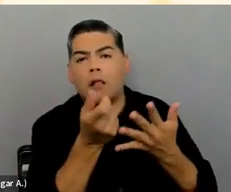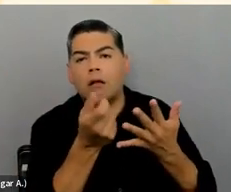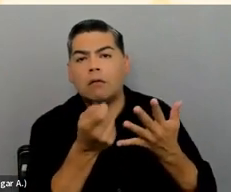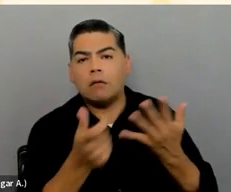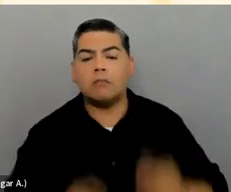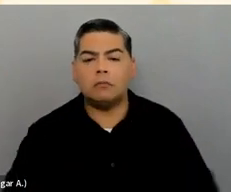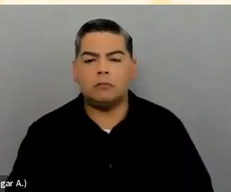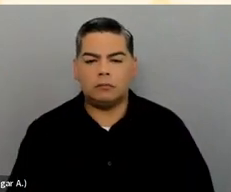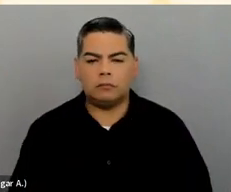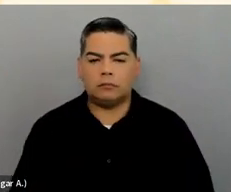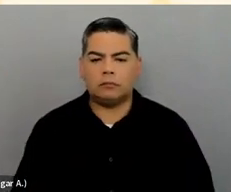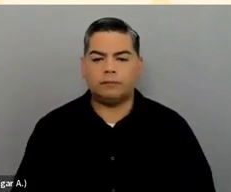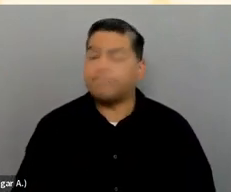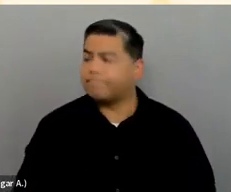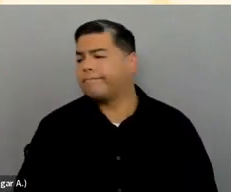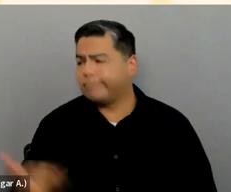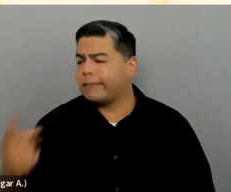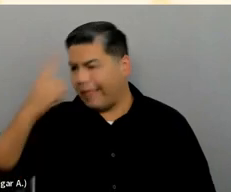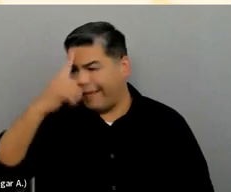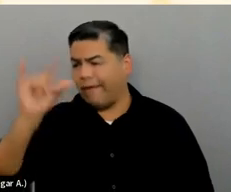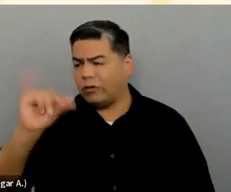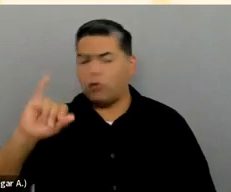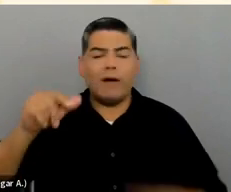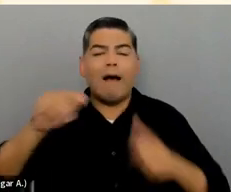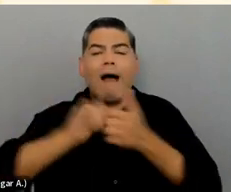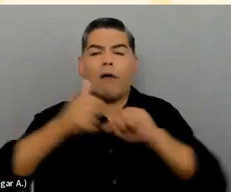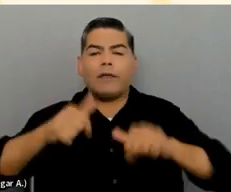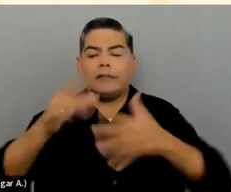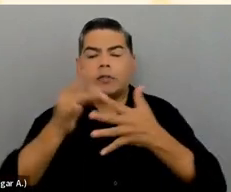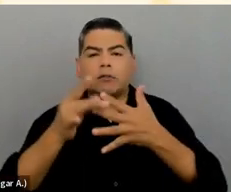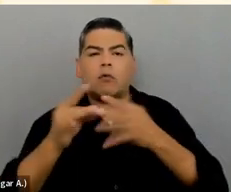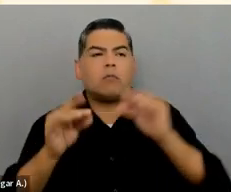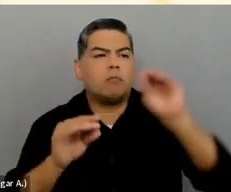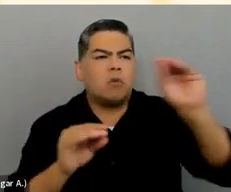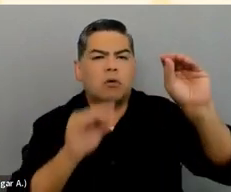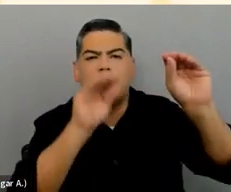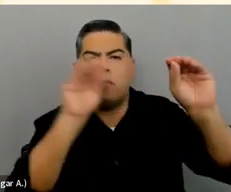And I think it also depends on how those options are being injected, like, if they're being, like, JavaScript,